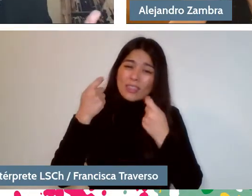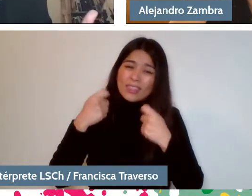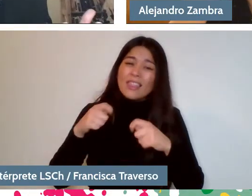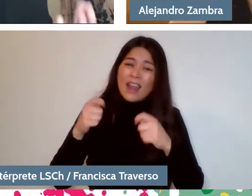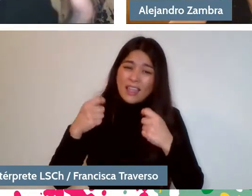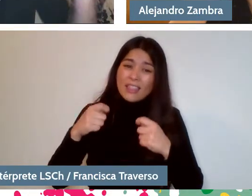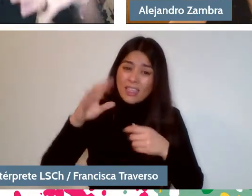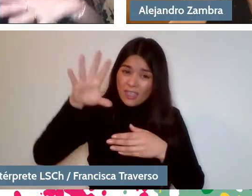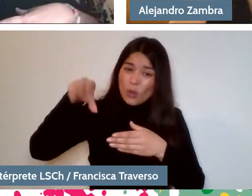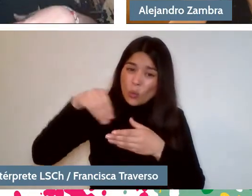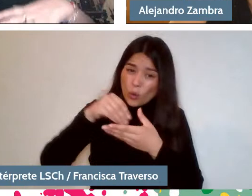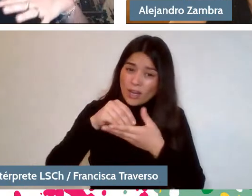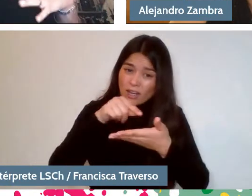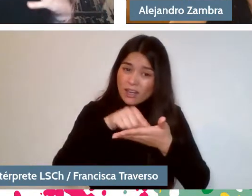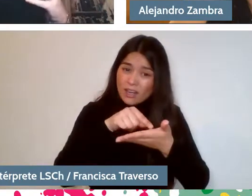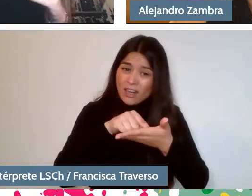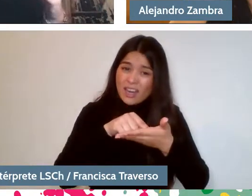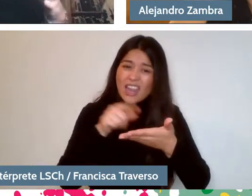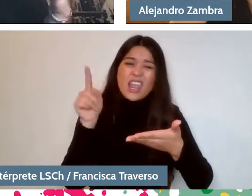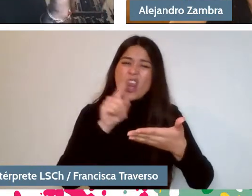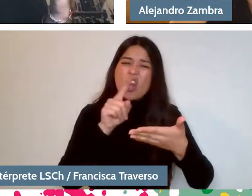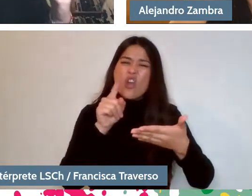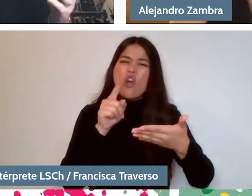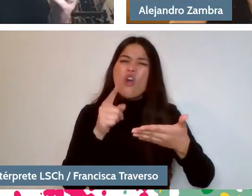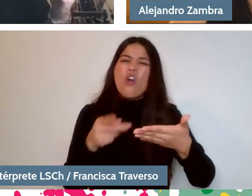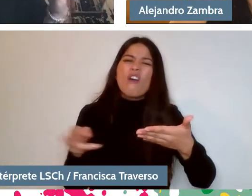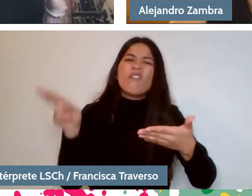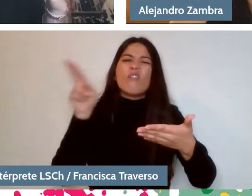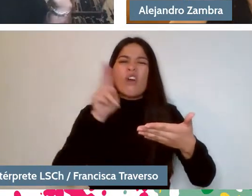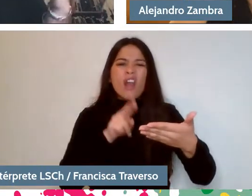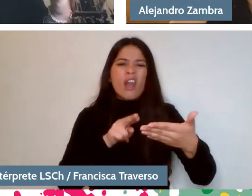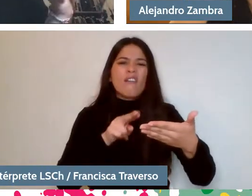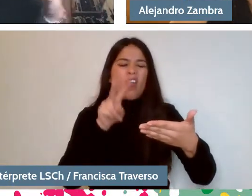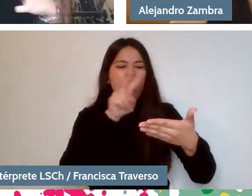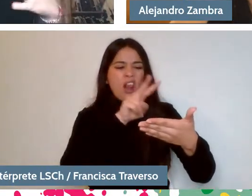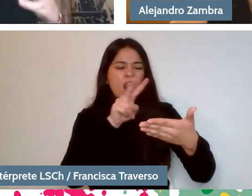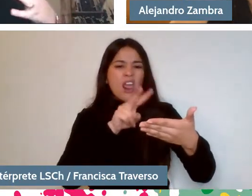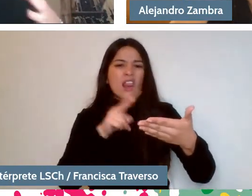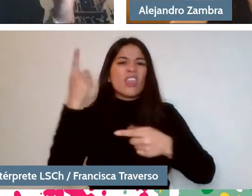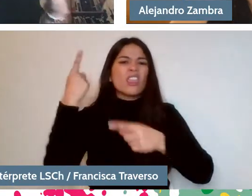I mean, that it does not become as you say, a light story that becomes heavy.